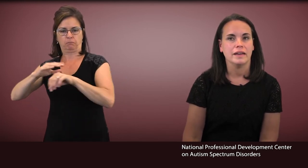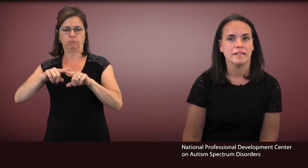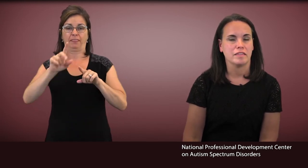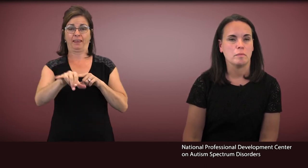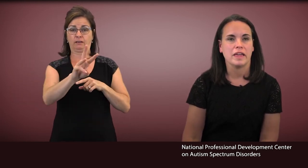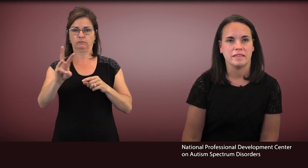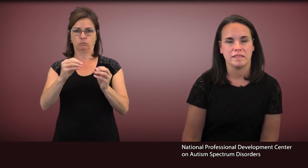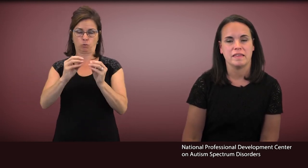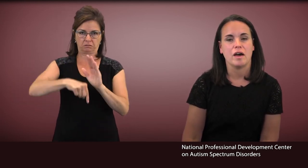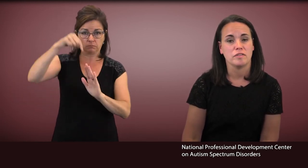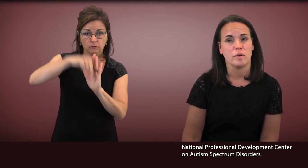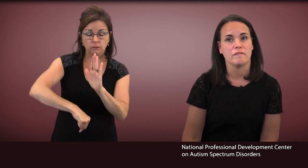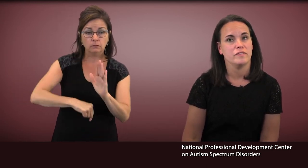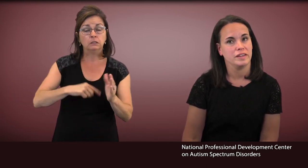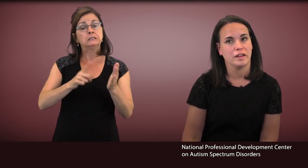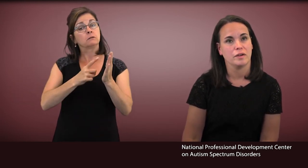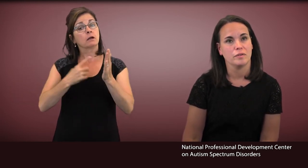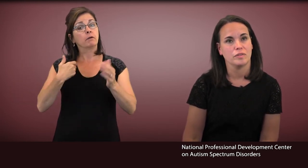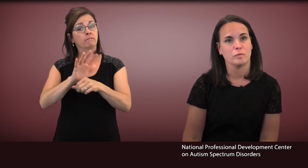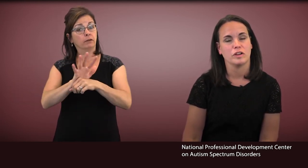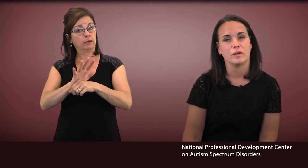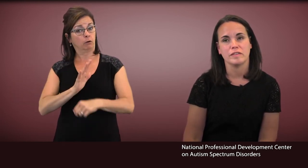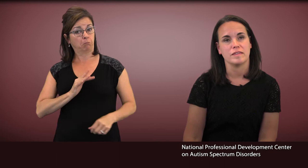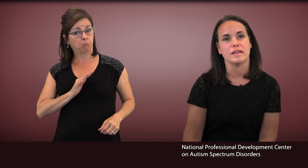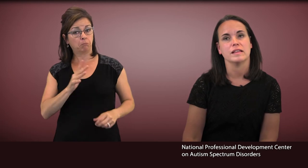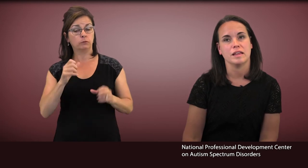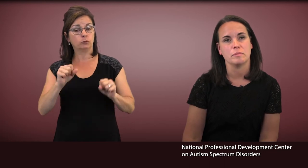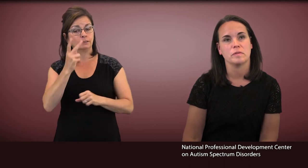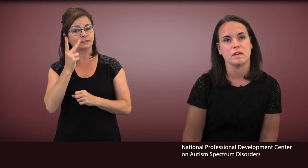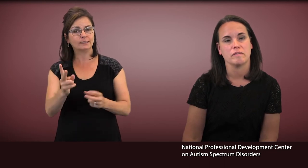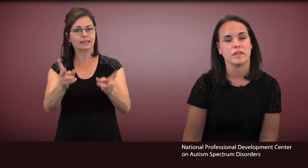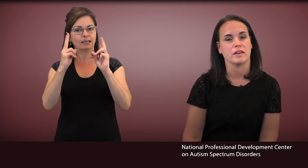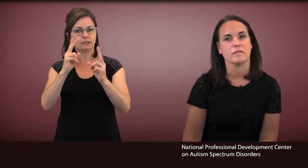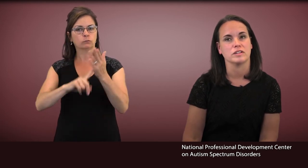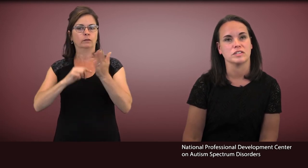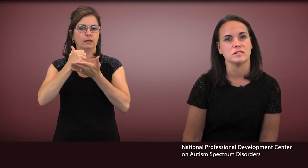In some cases, they also have videos where you can see clips of the intervention